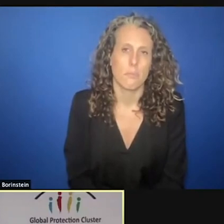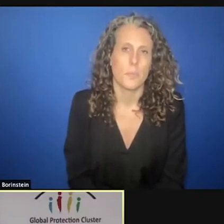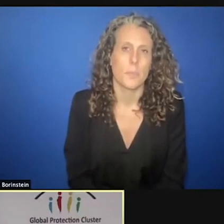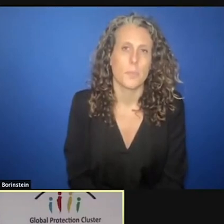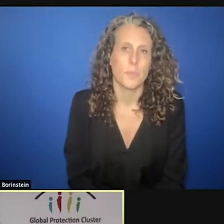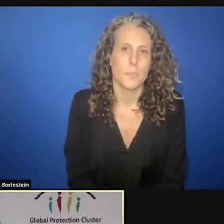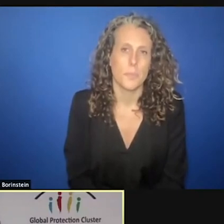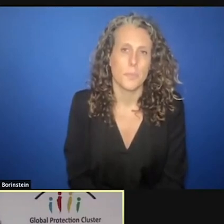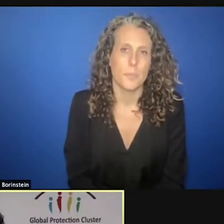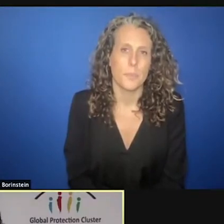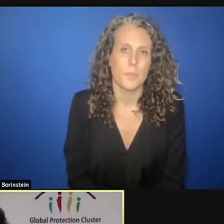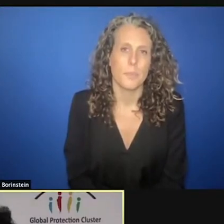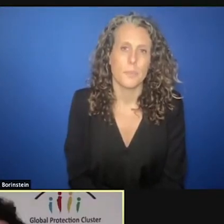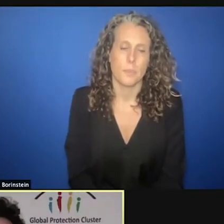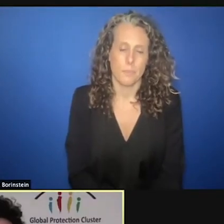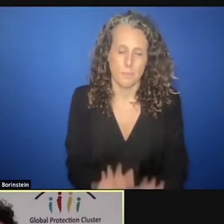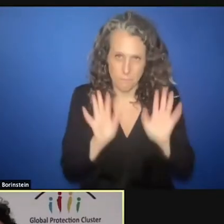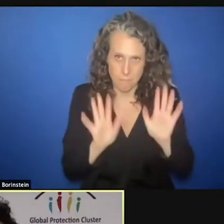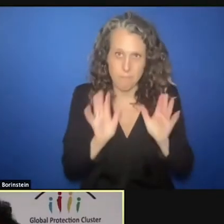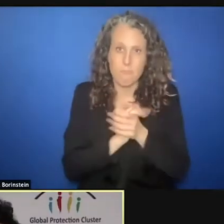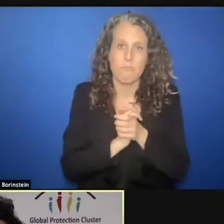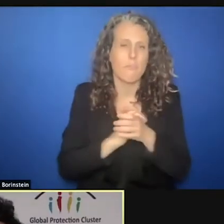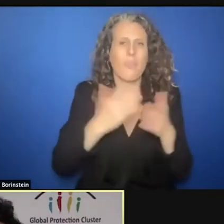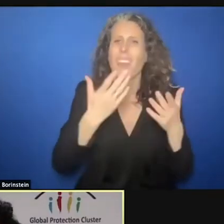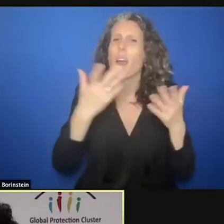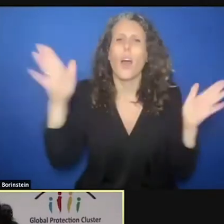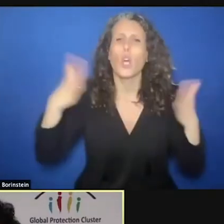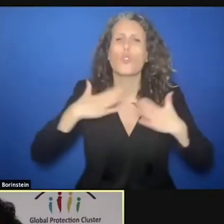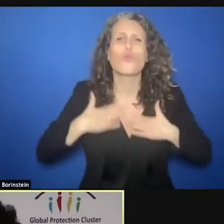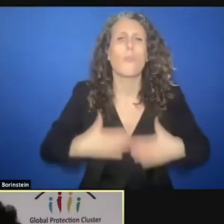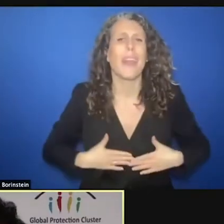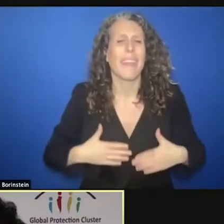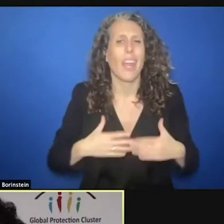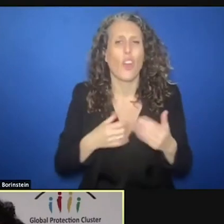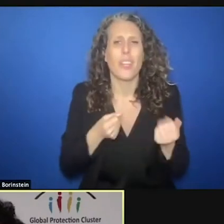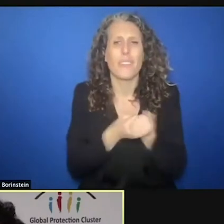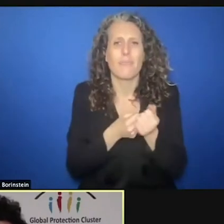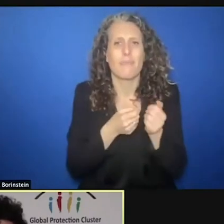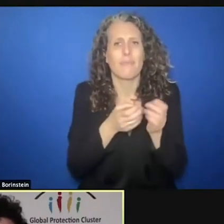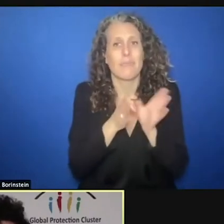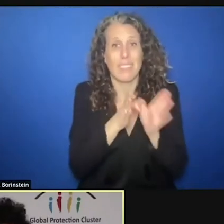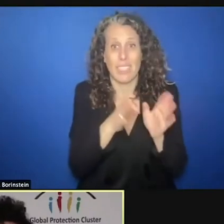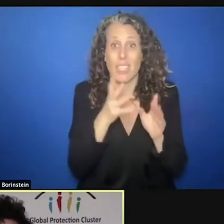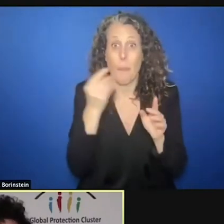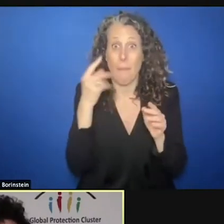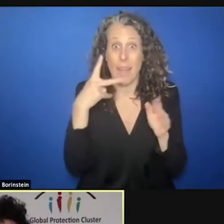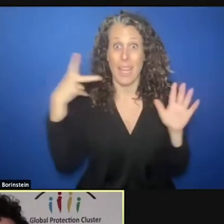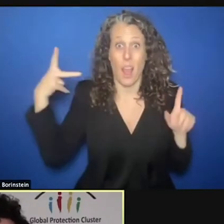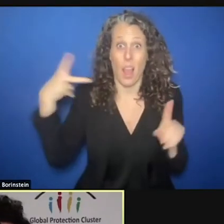that when any humanitarian sector takes a hit, protection of people takes a hit.